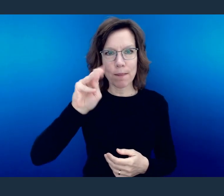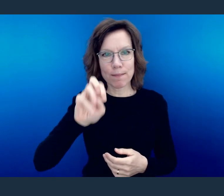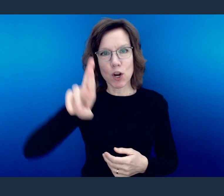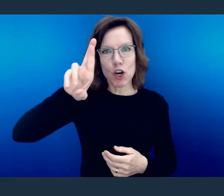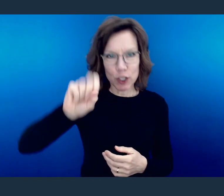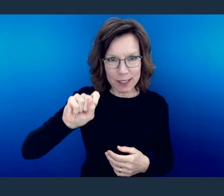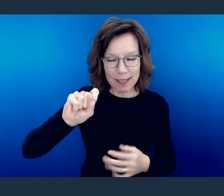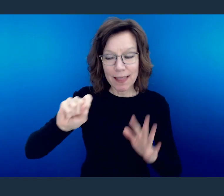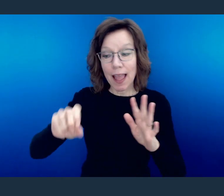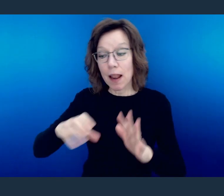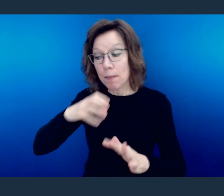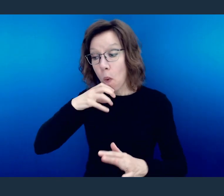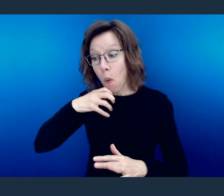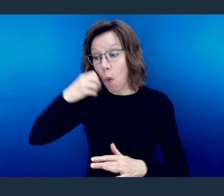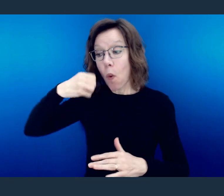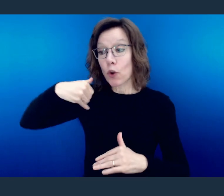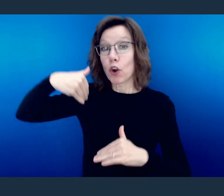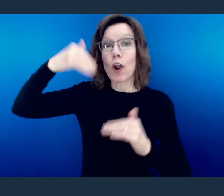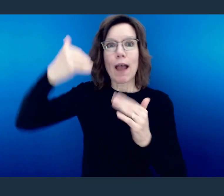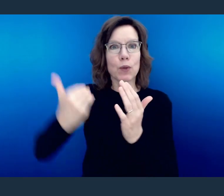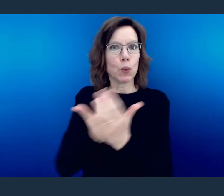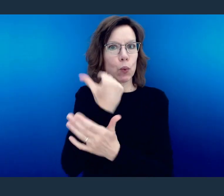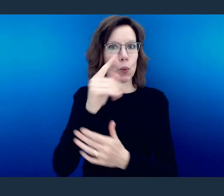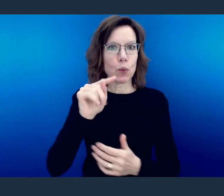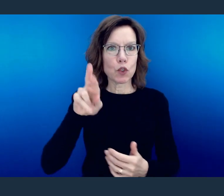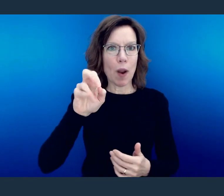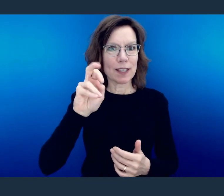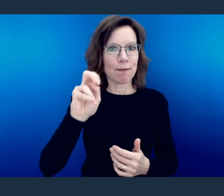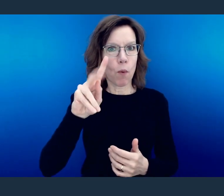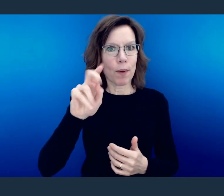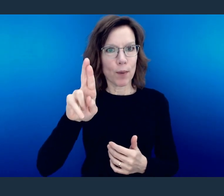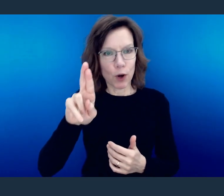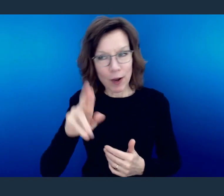were coming back, and now they have the newer Transformers movies.